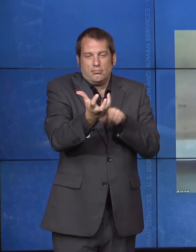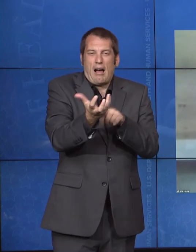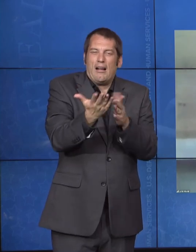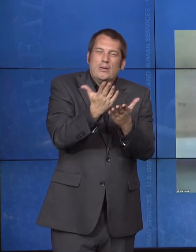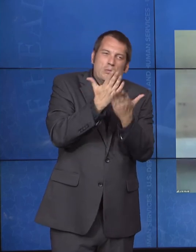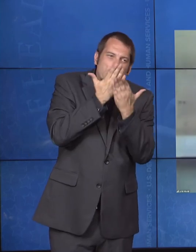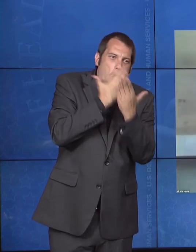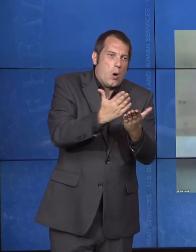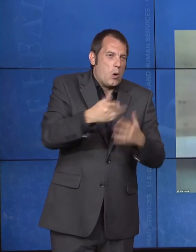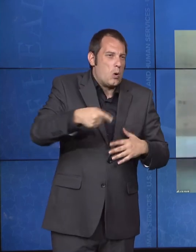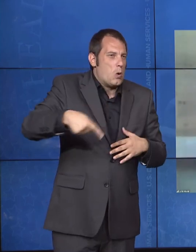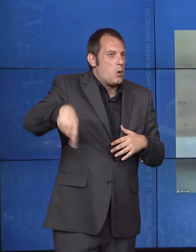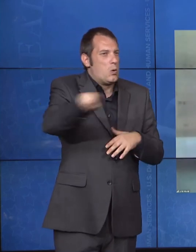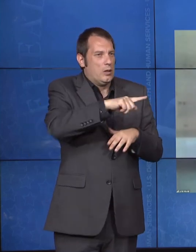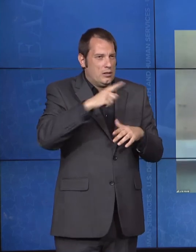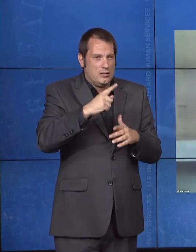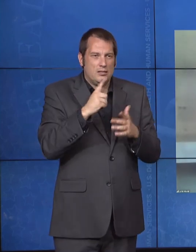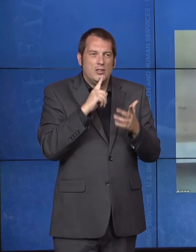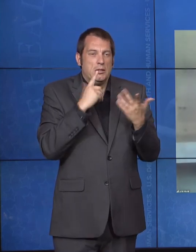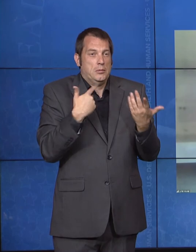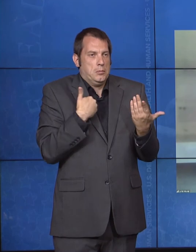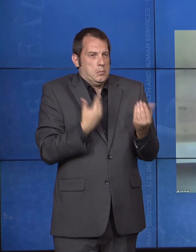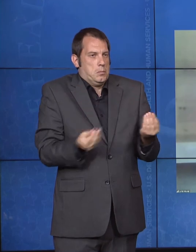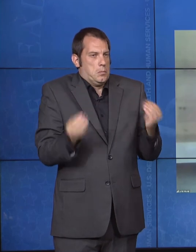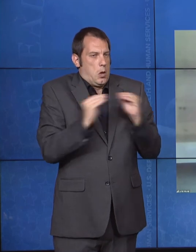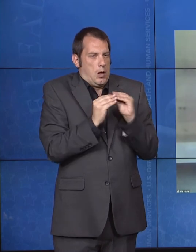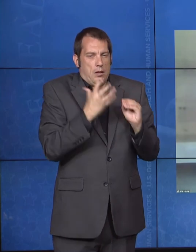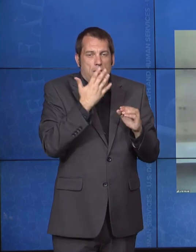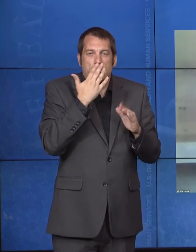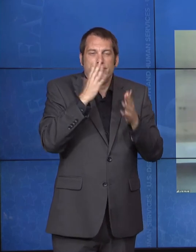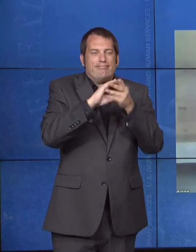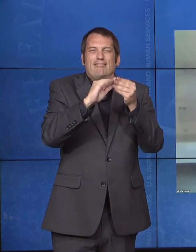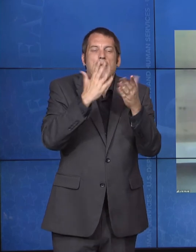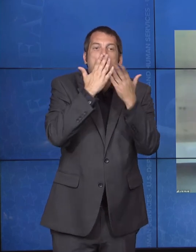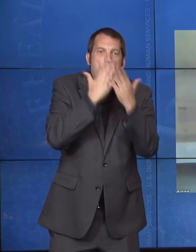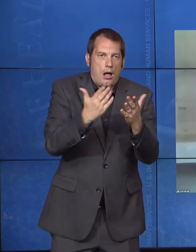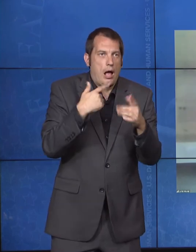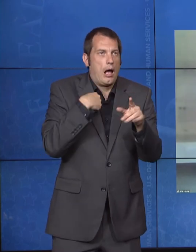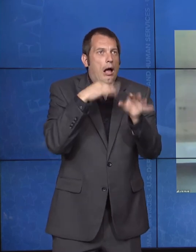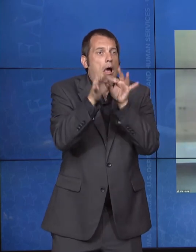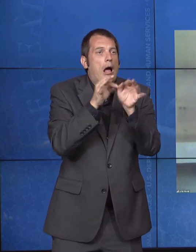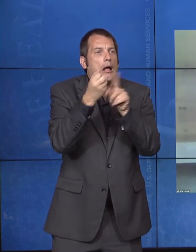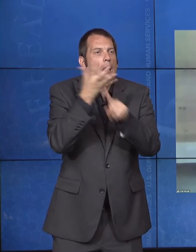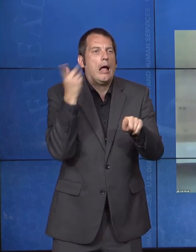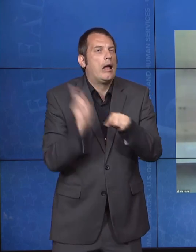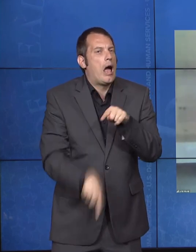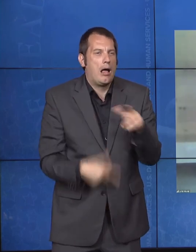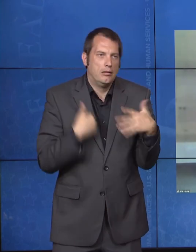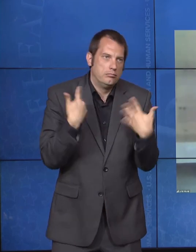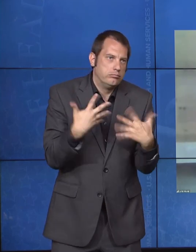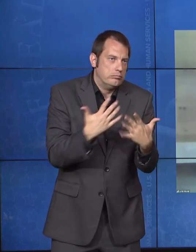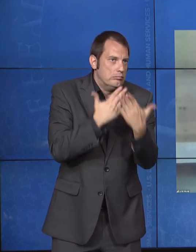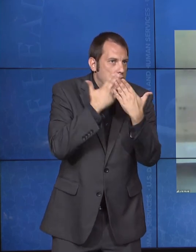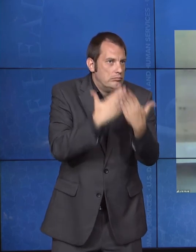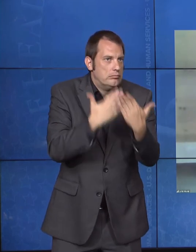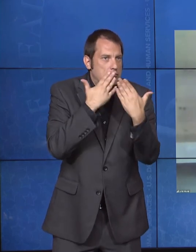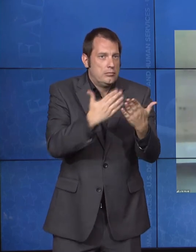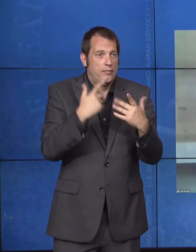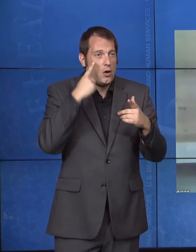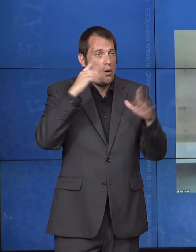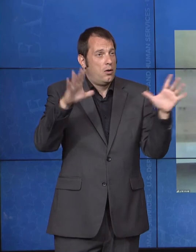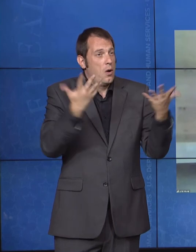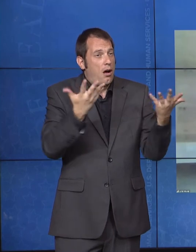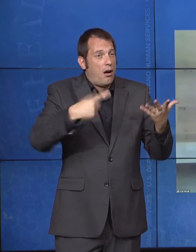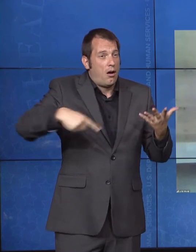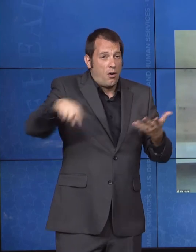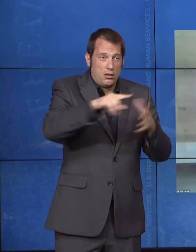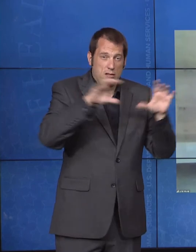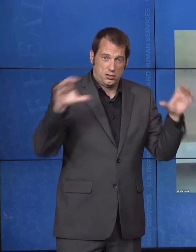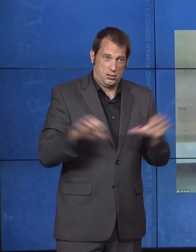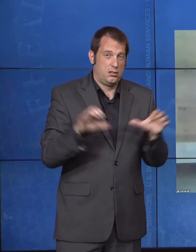ever capture for everything that you did for Americans with disabilities. It is my pleasure